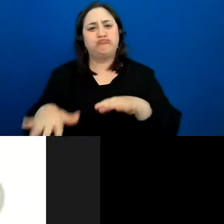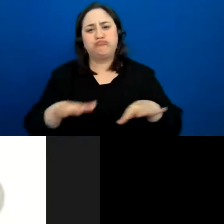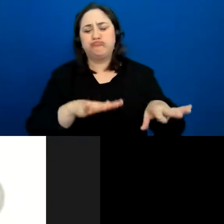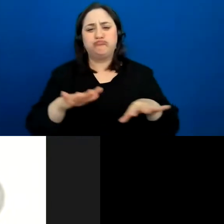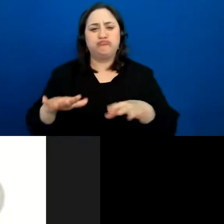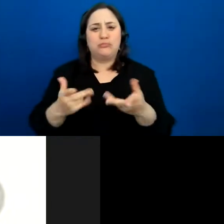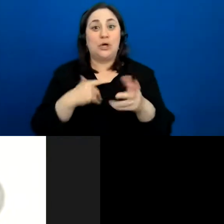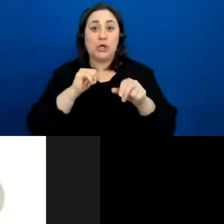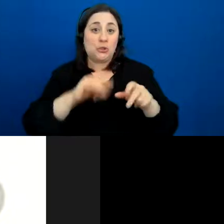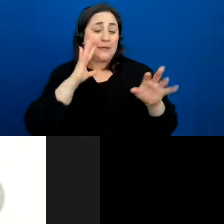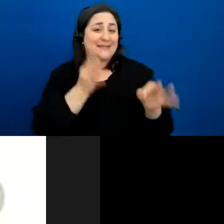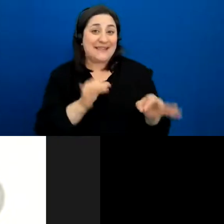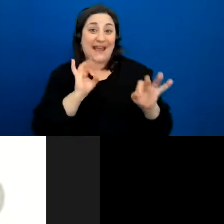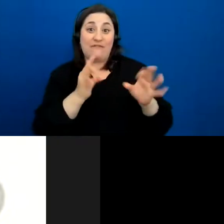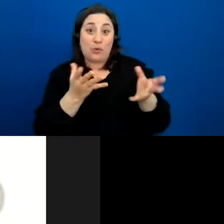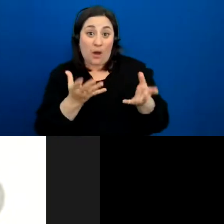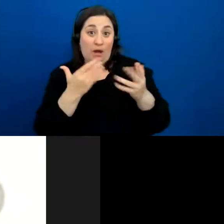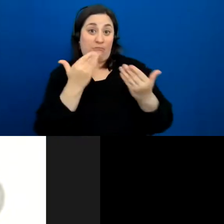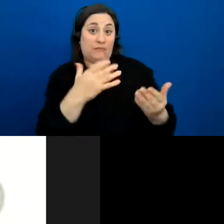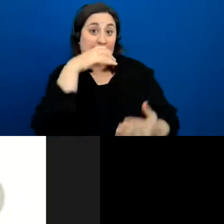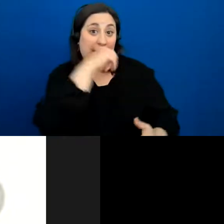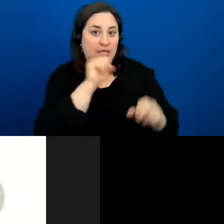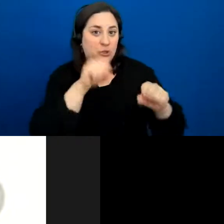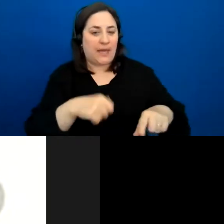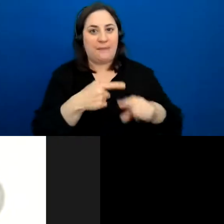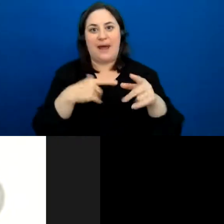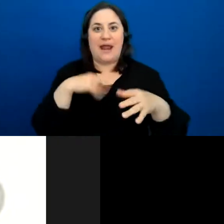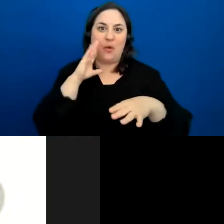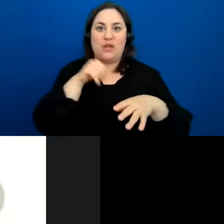to participate if you like. It's not one of those icebreakers where I call upon everybody,